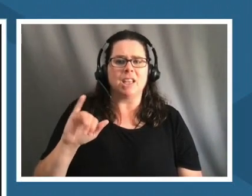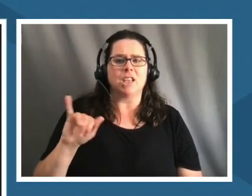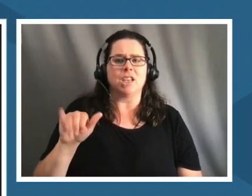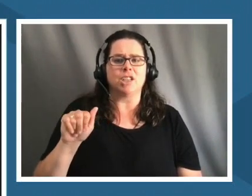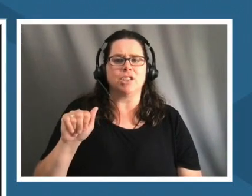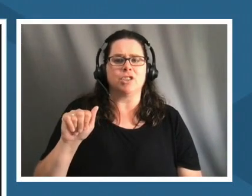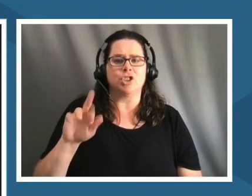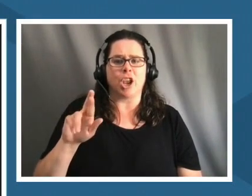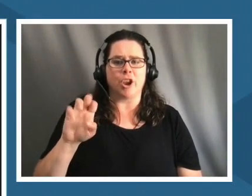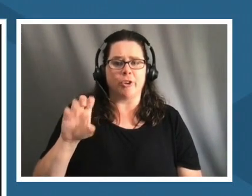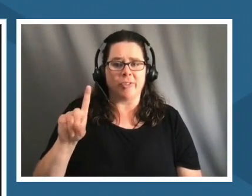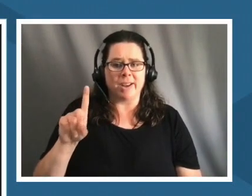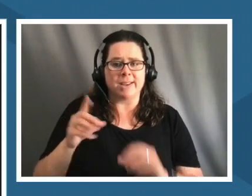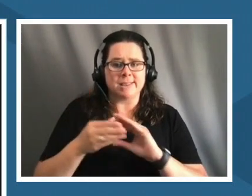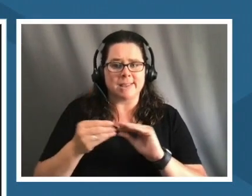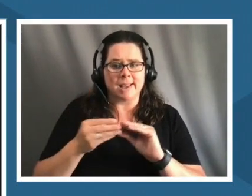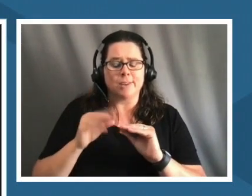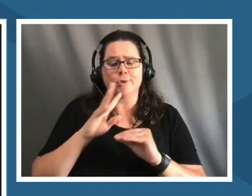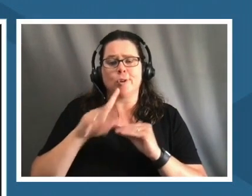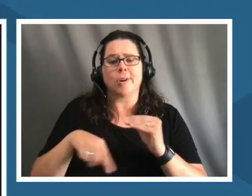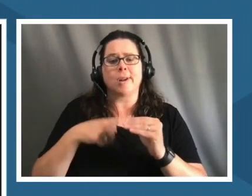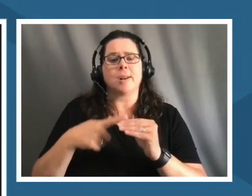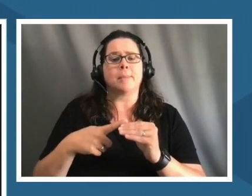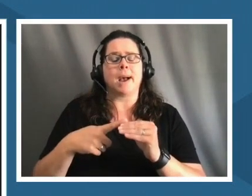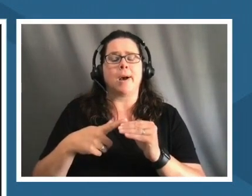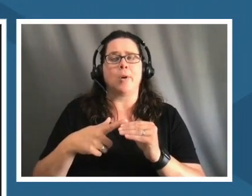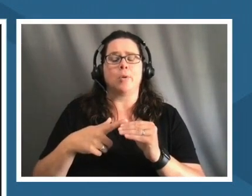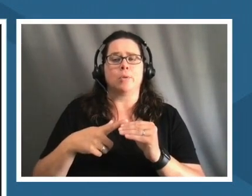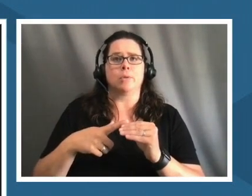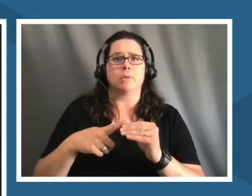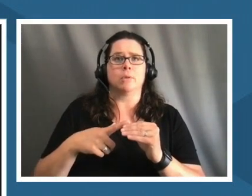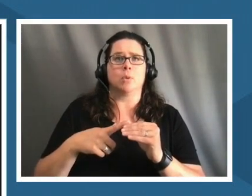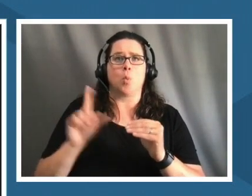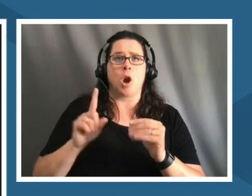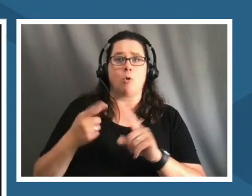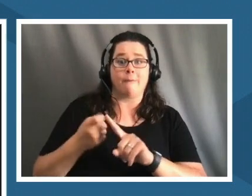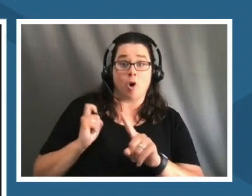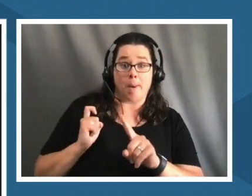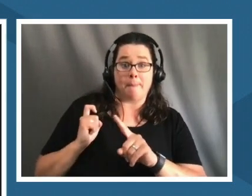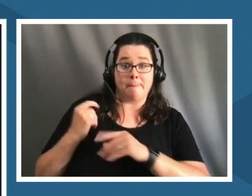come from and grounding us in that place